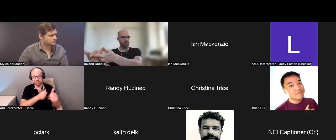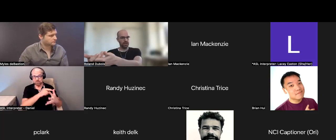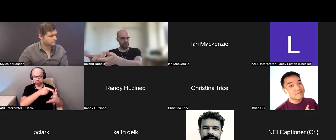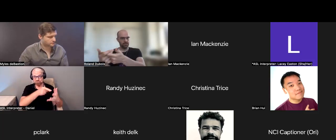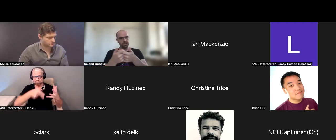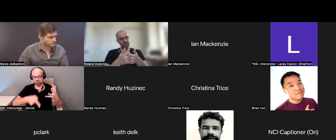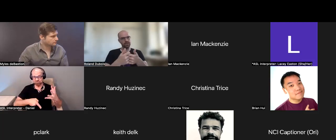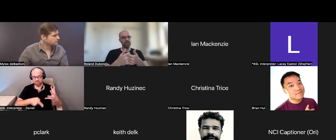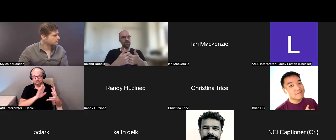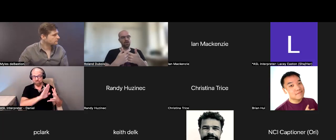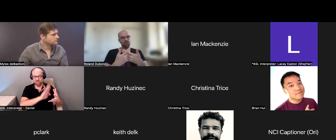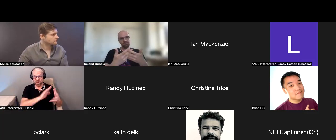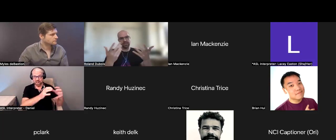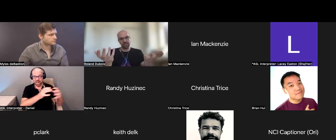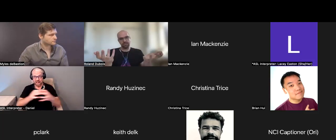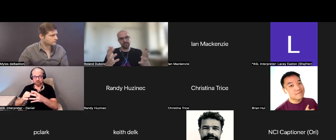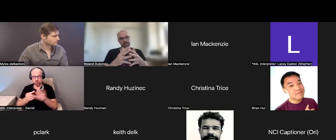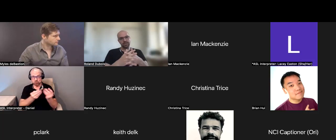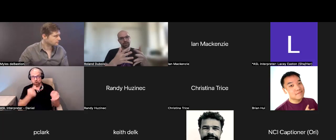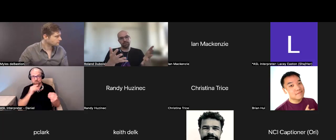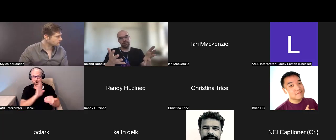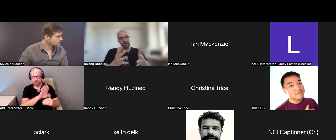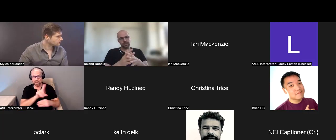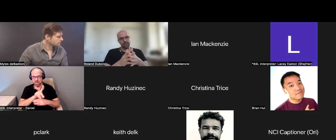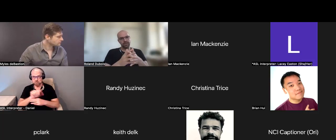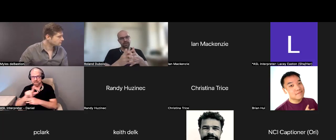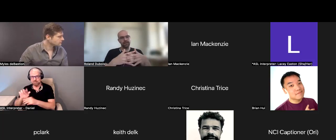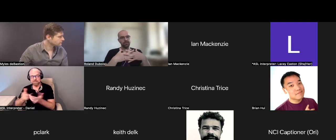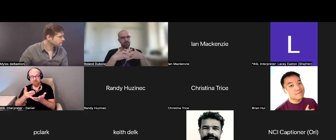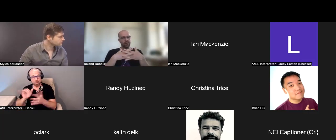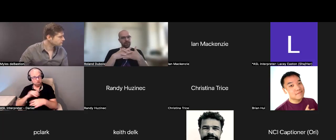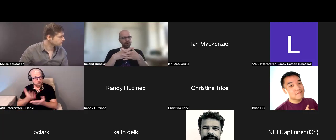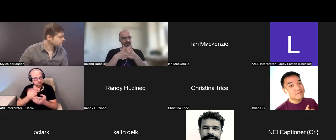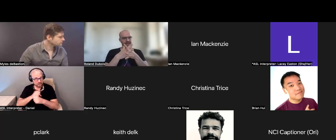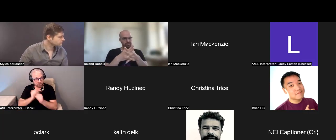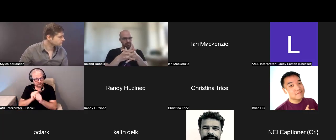own categories? Does that make sense? Maybe that makes sense. I have not thought about it that way.